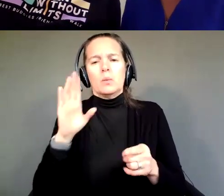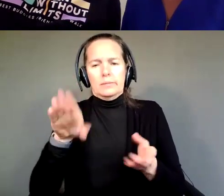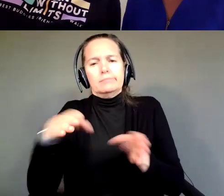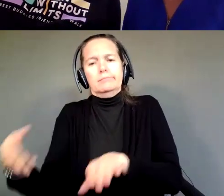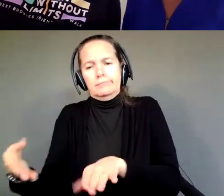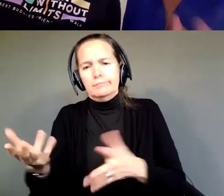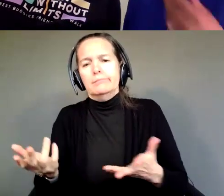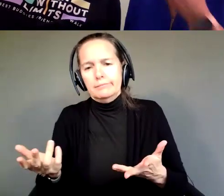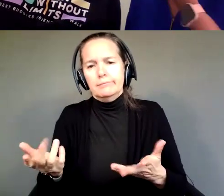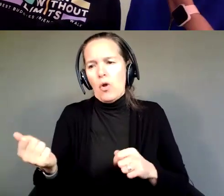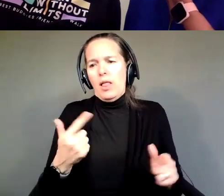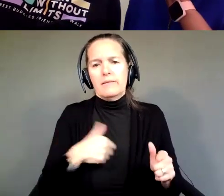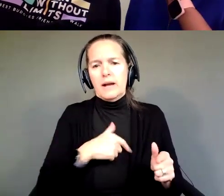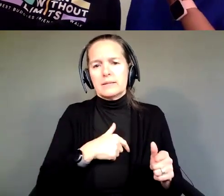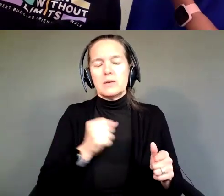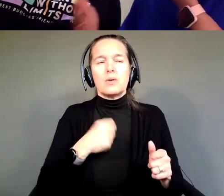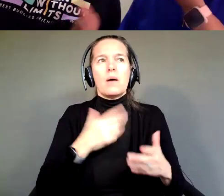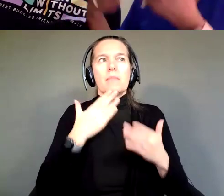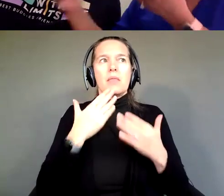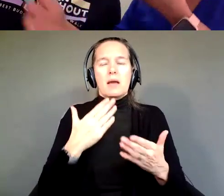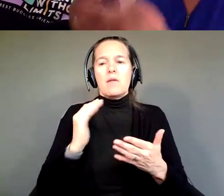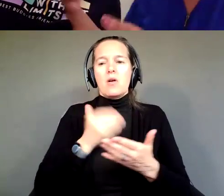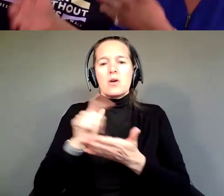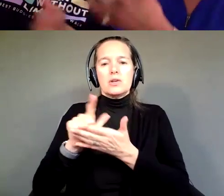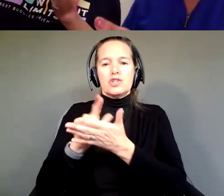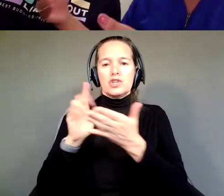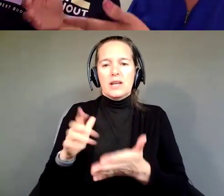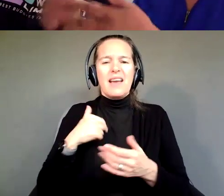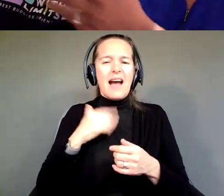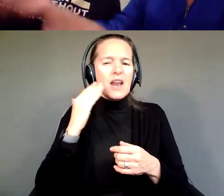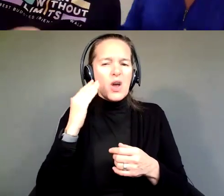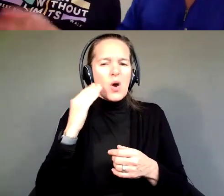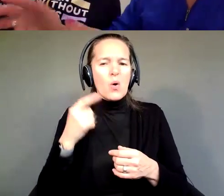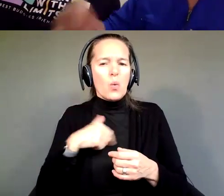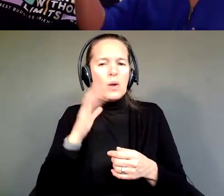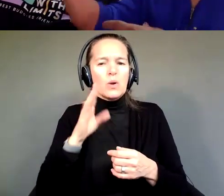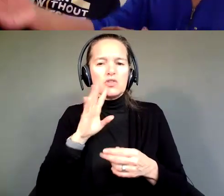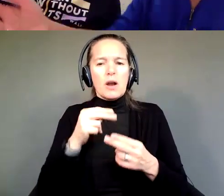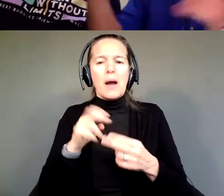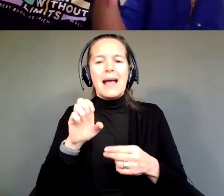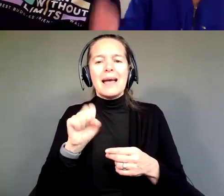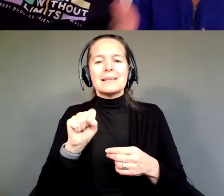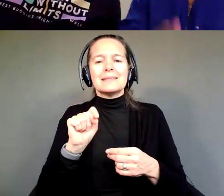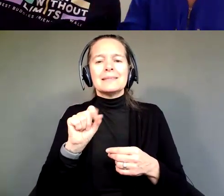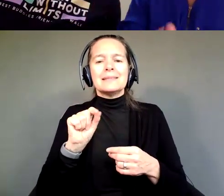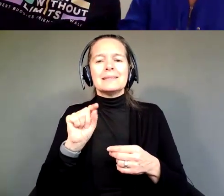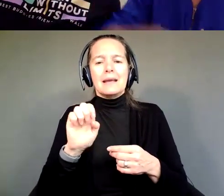And I'm so thankful that our attorney, you know, that's something that I know we'll be talking about in estate planning as we continue on, when the business takes off.